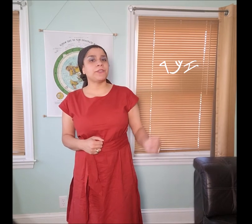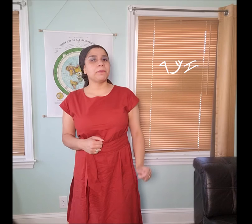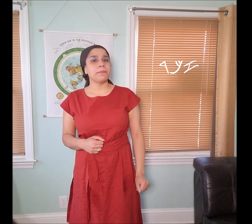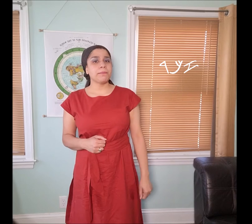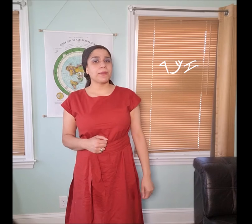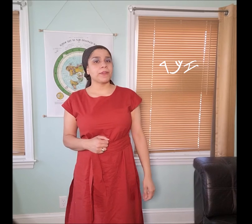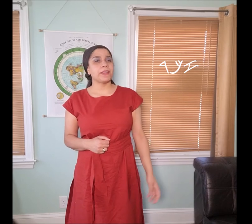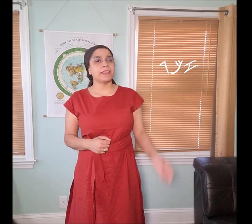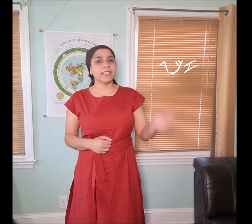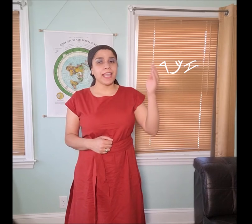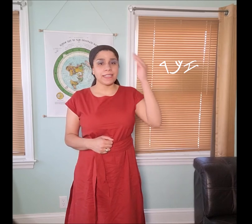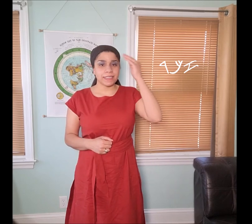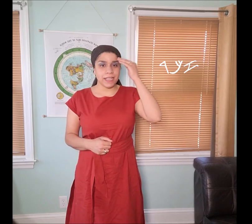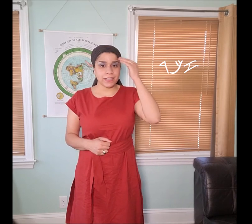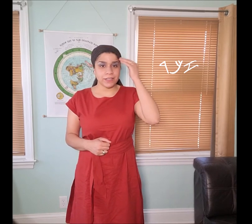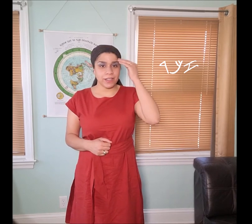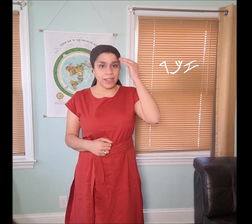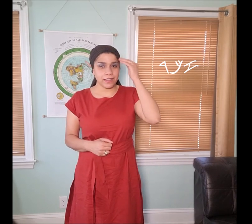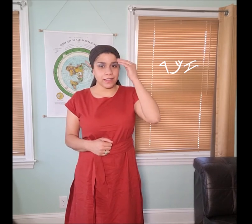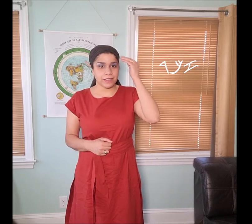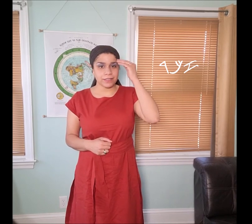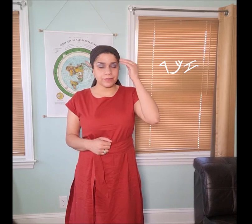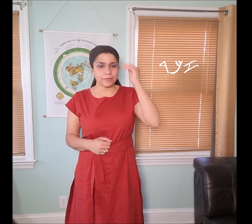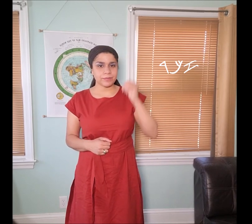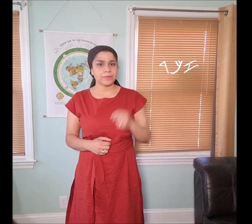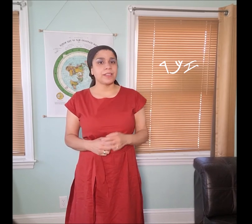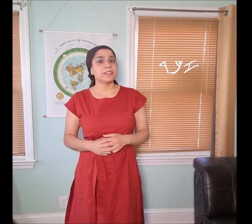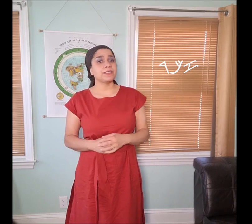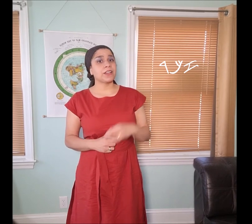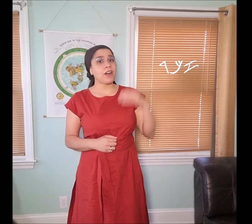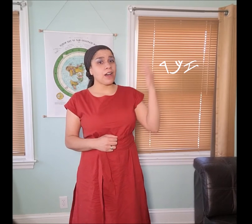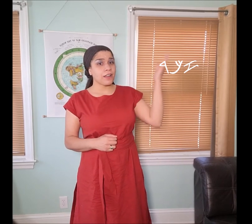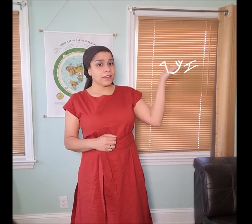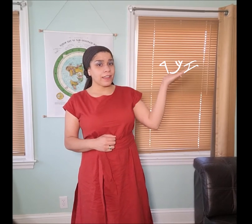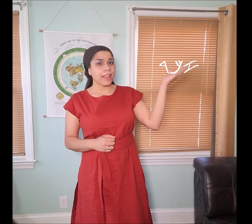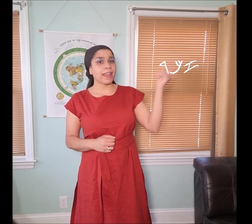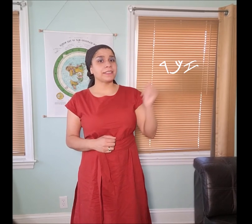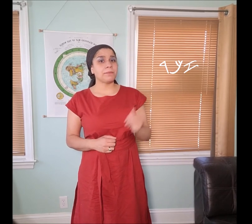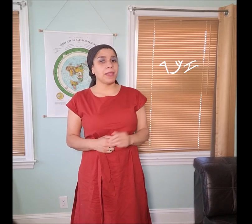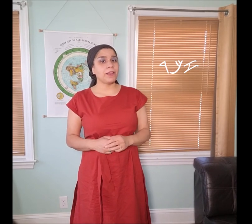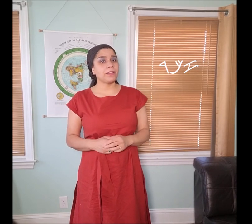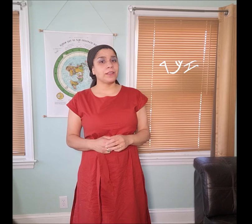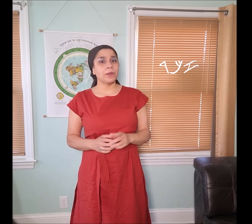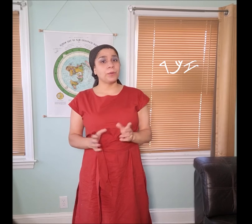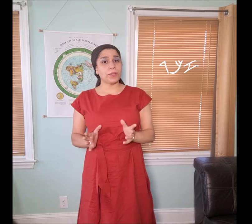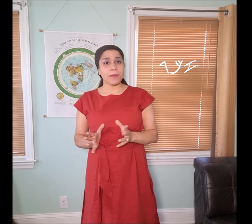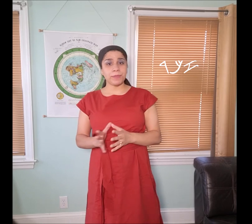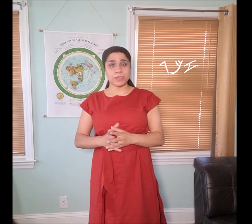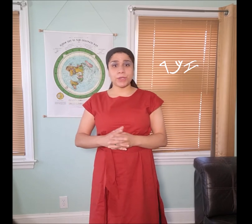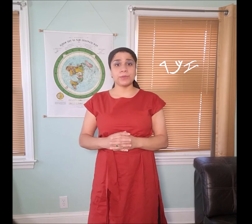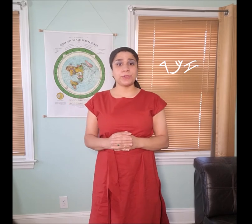remember is hand signed like this. “𐤆𐤊𐤓 zakar” as in "male" will not be shown to